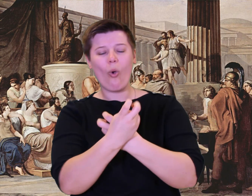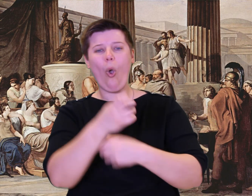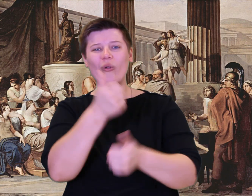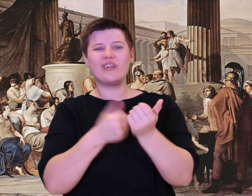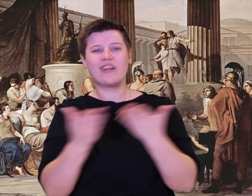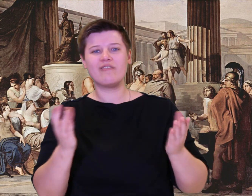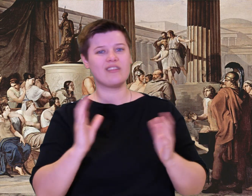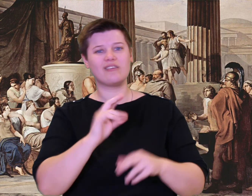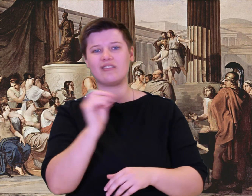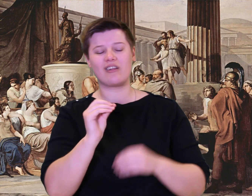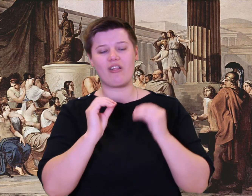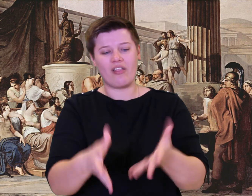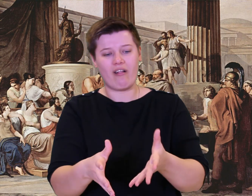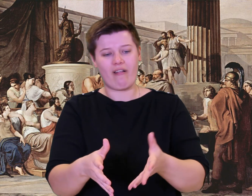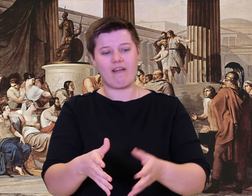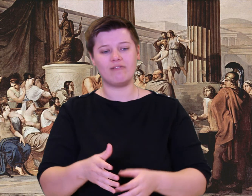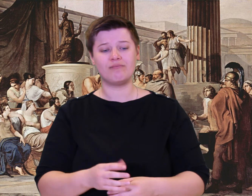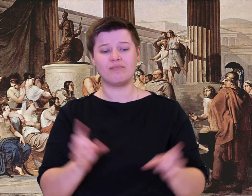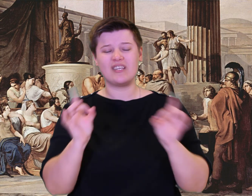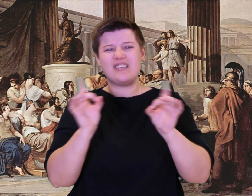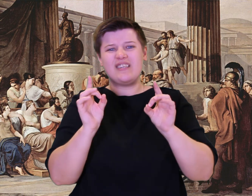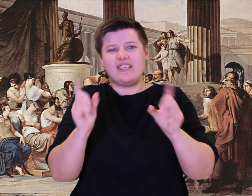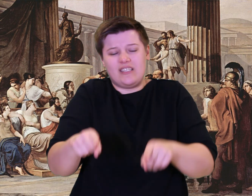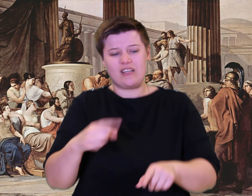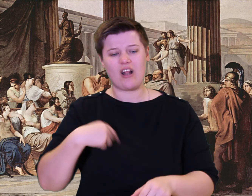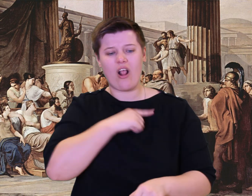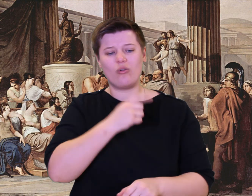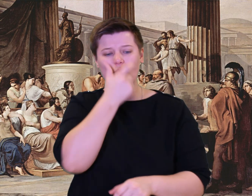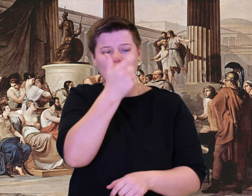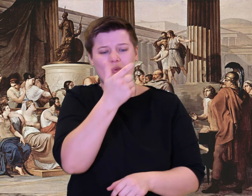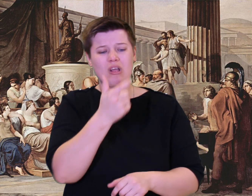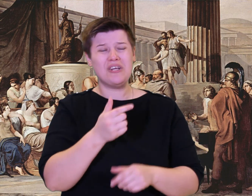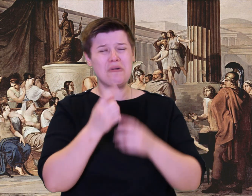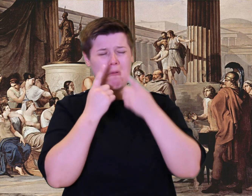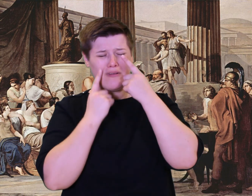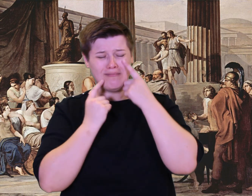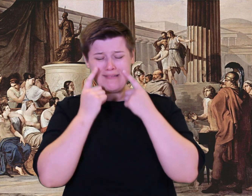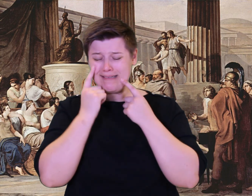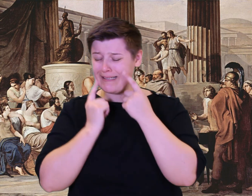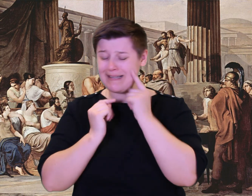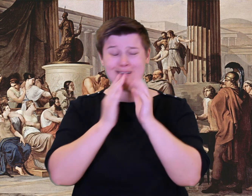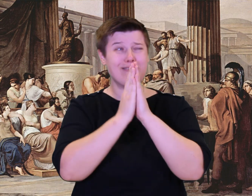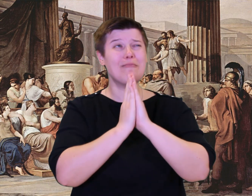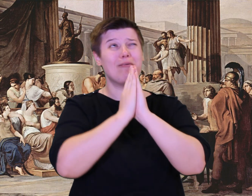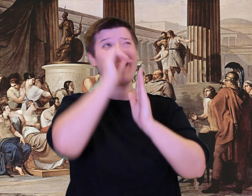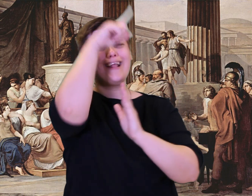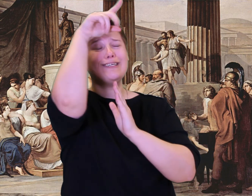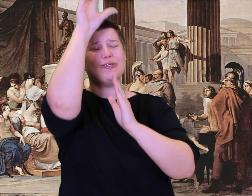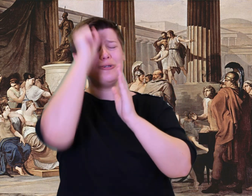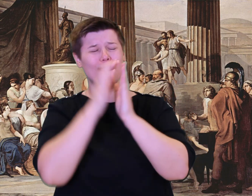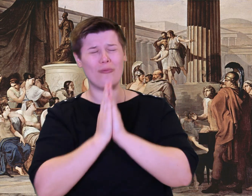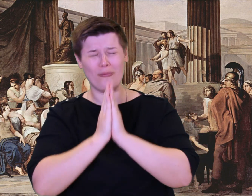Devouring flesh, entrails, and marrow bones, and leaving nothing. Watching this